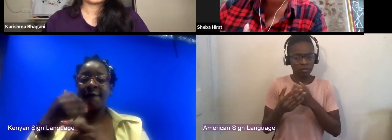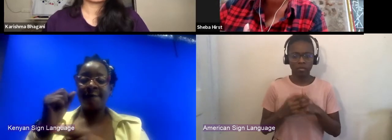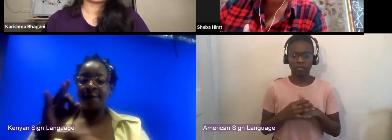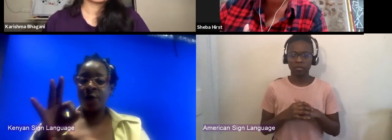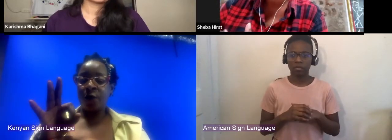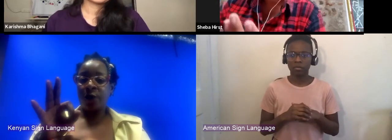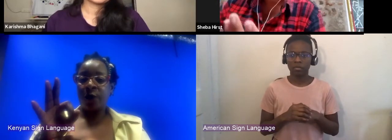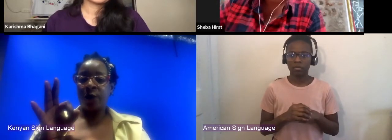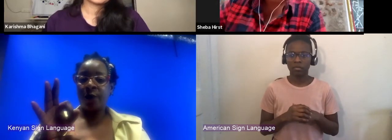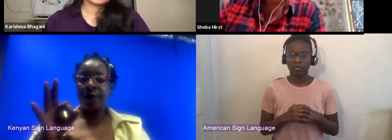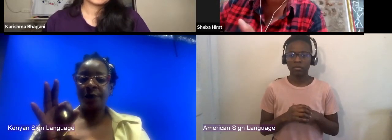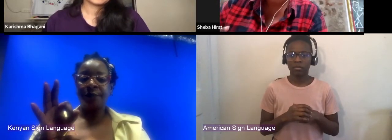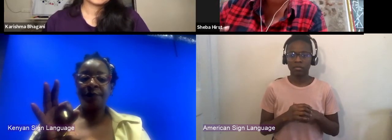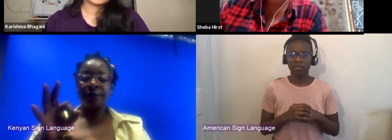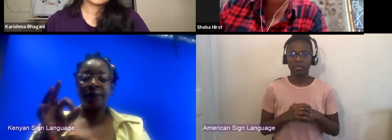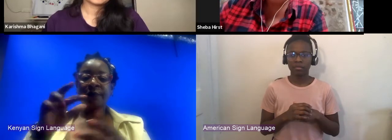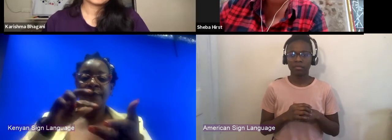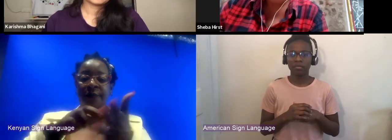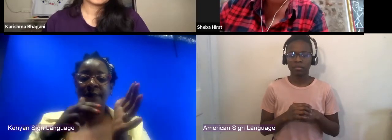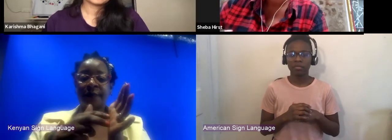of archive interviews, your word can exist